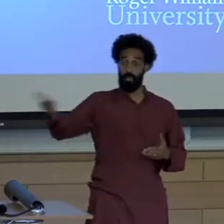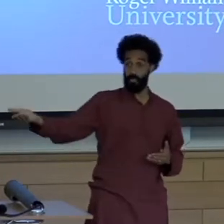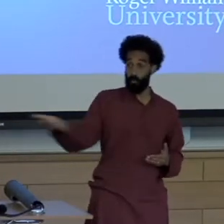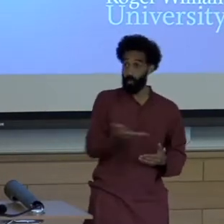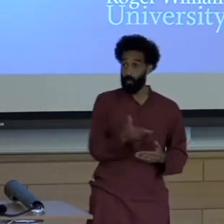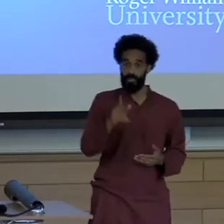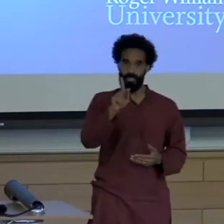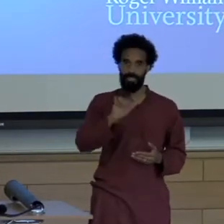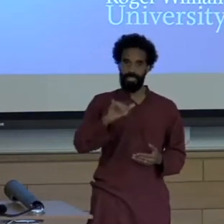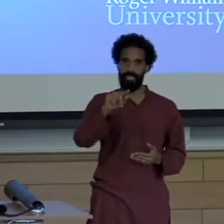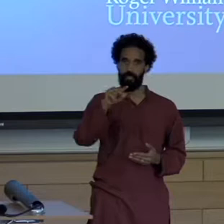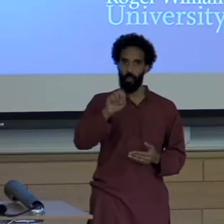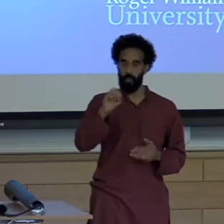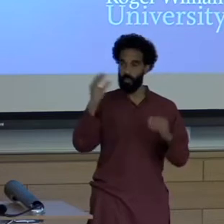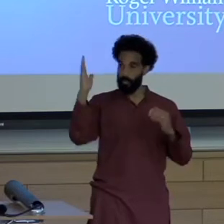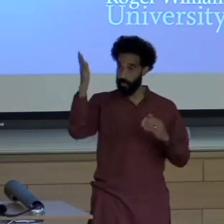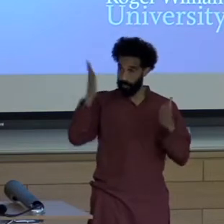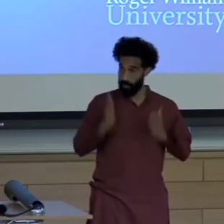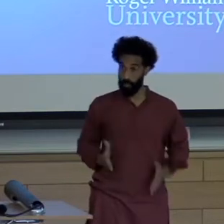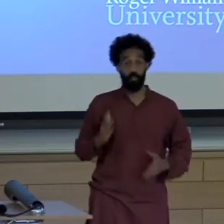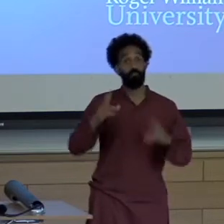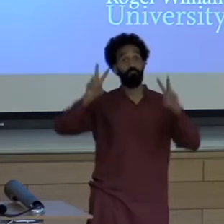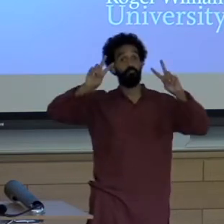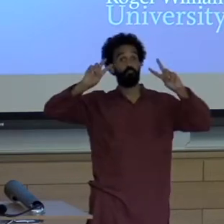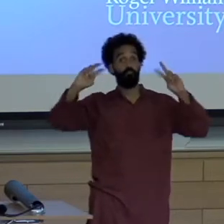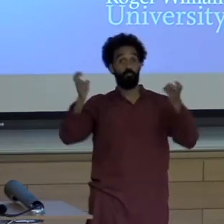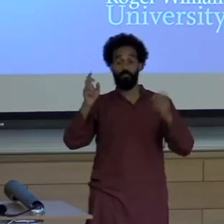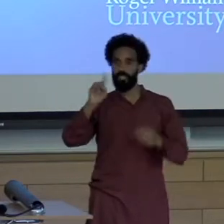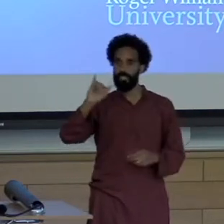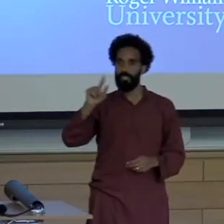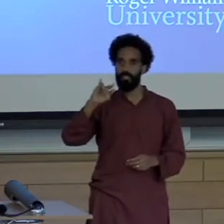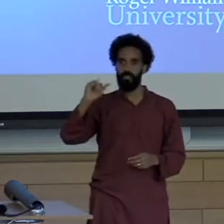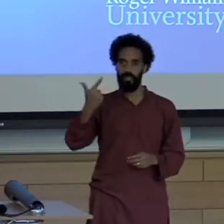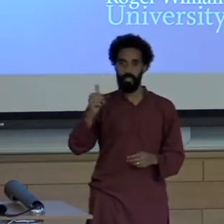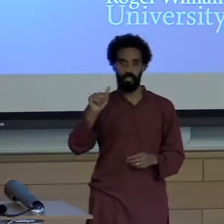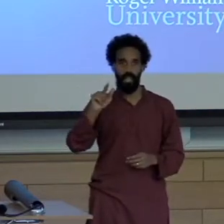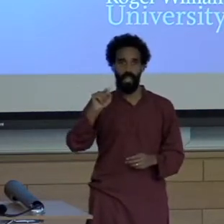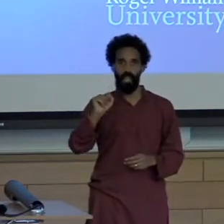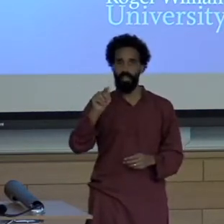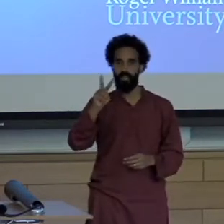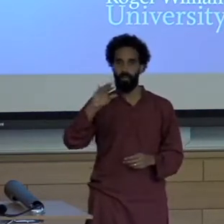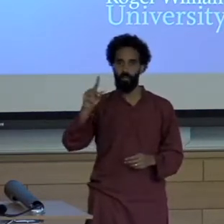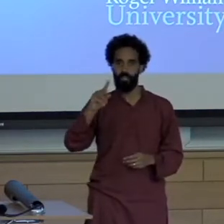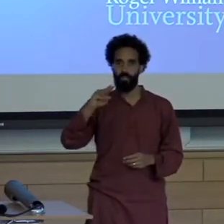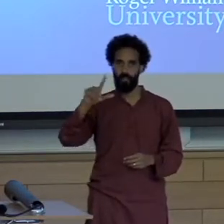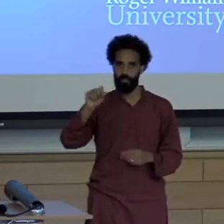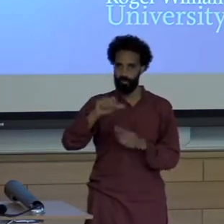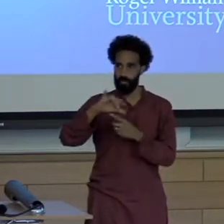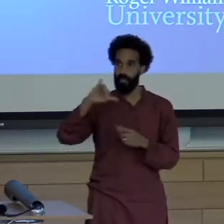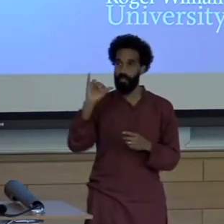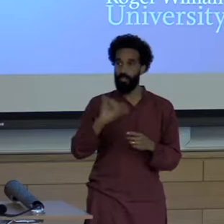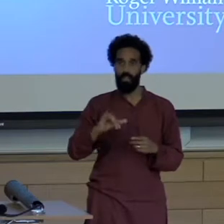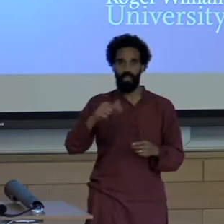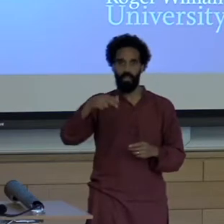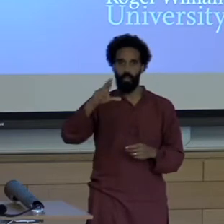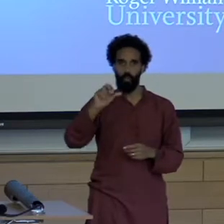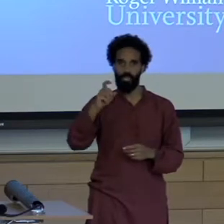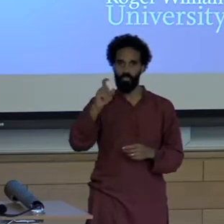Her talk is entitled Tilting at Windmills: Quixotic Quest to Report Environmental News in South America